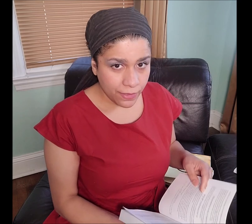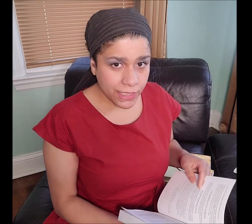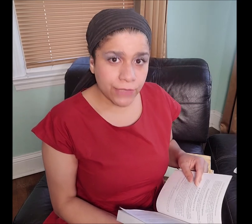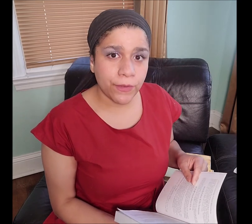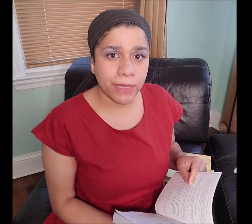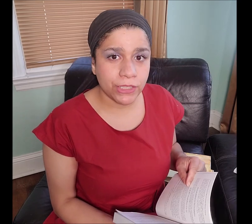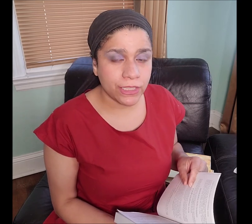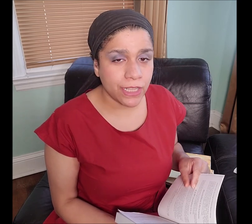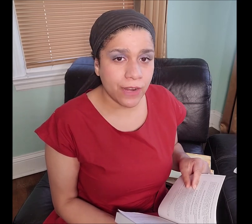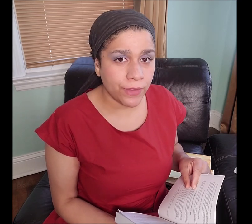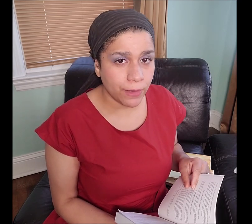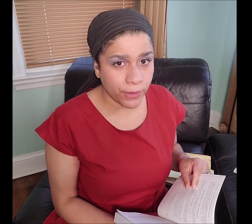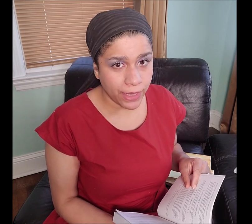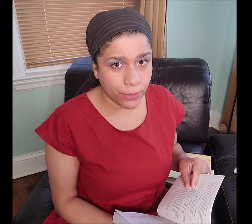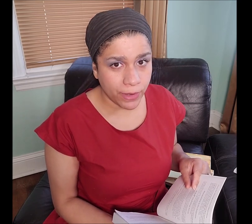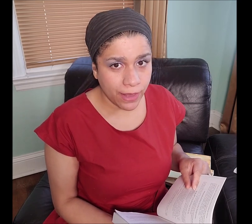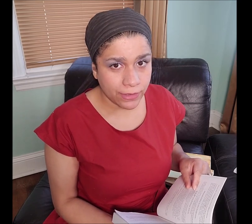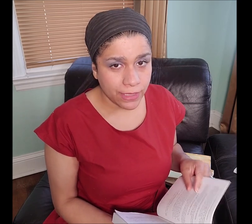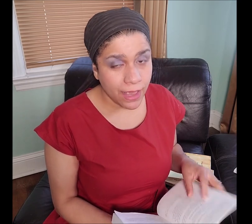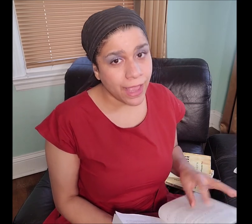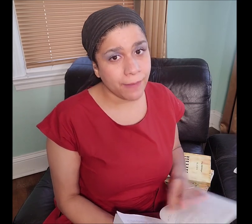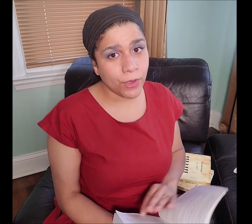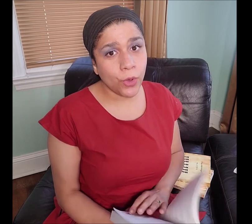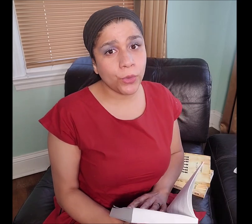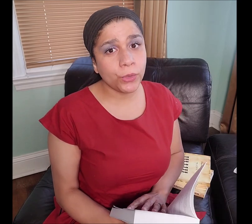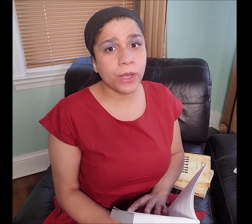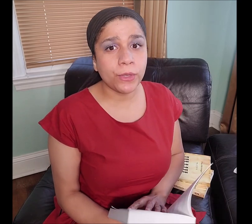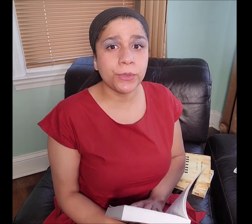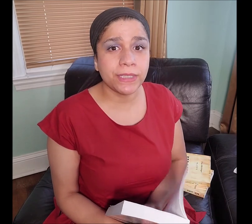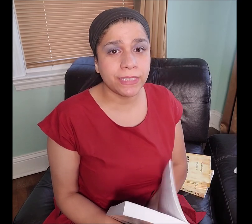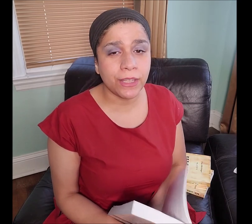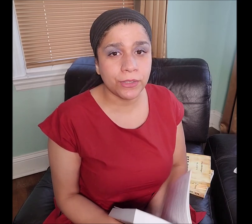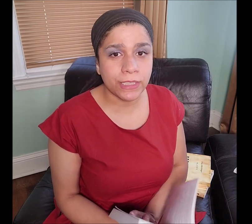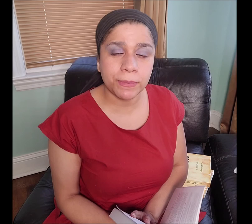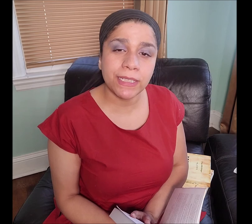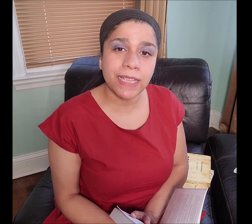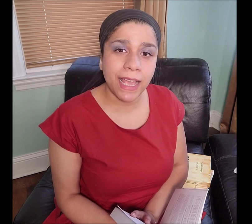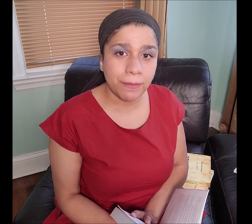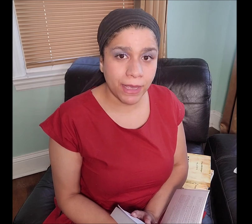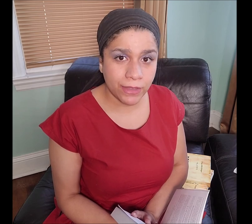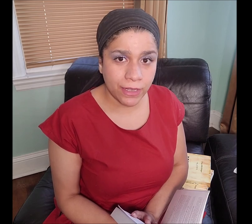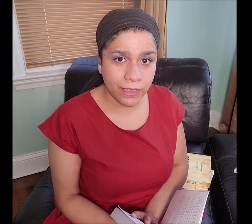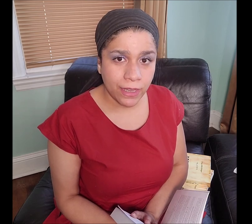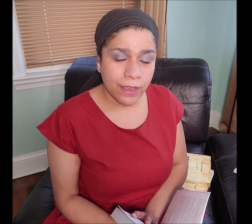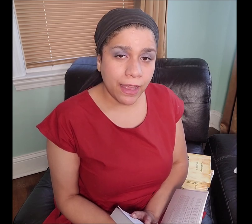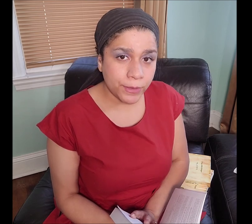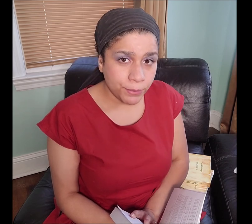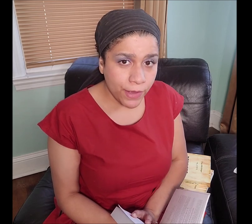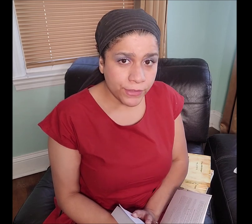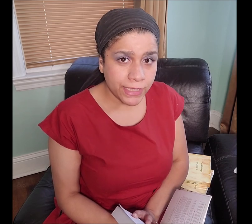This information is not available anywhere else. I am the only one who can tell you this because I am Itharey, I was prophesied